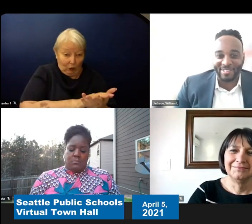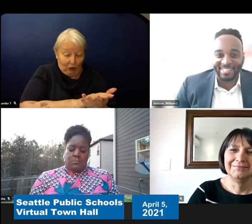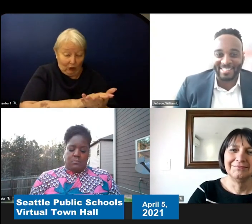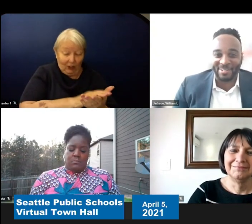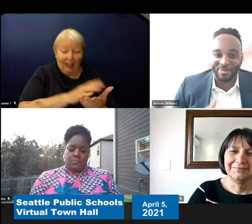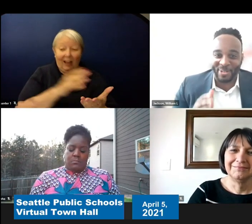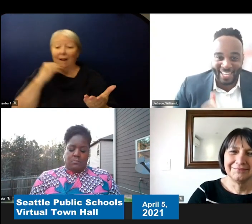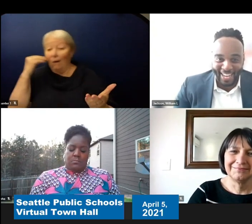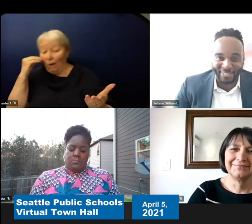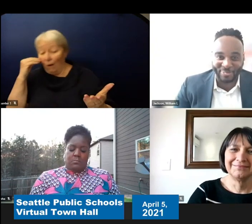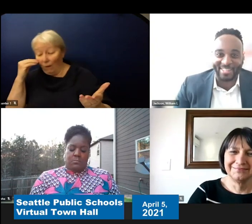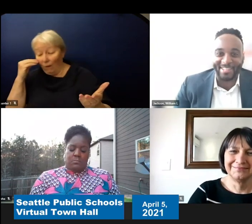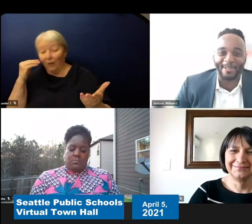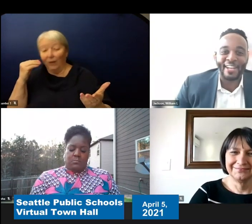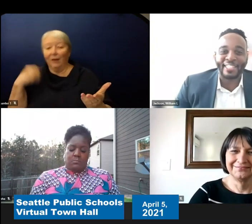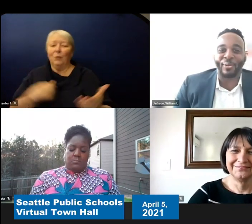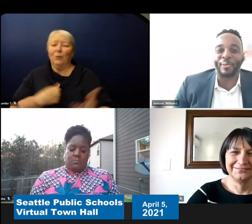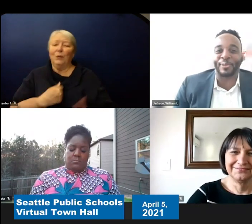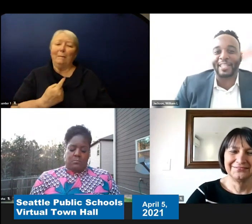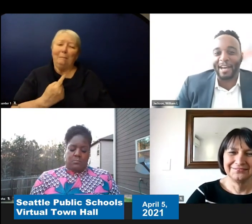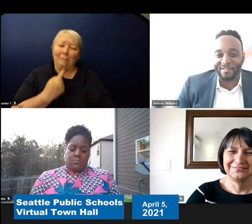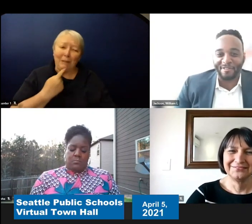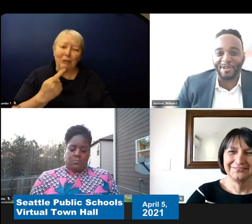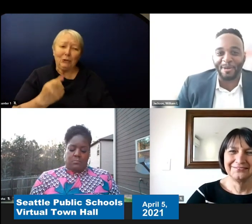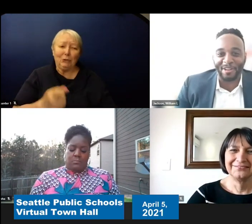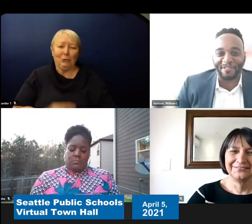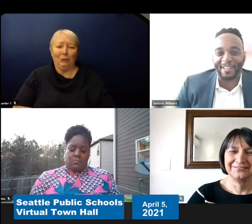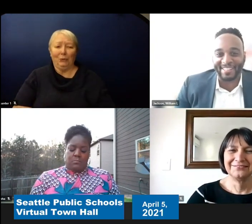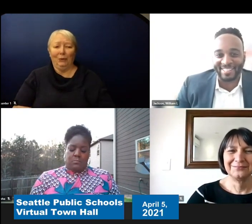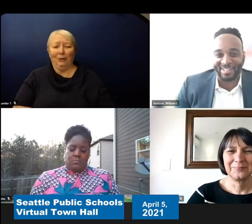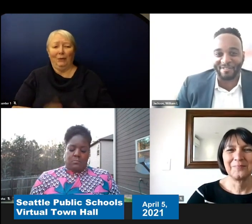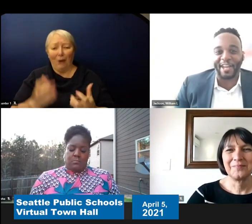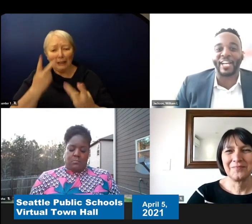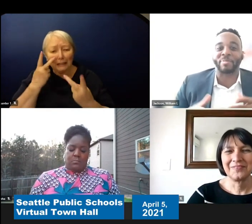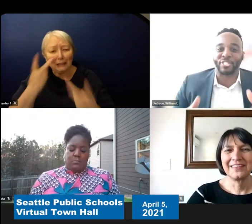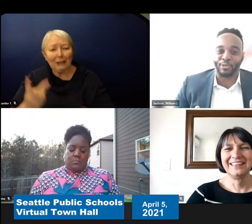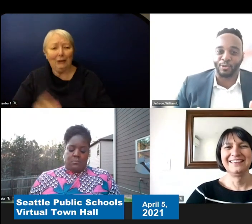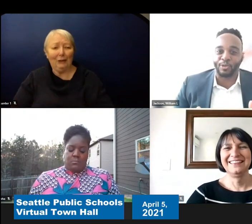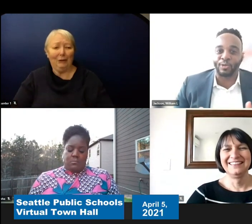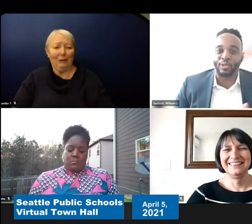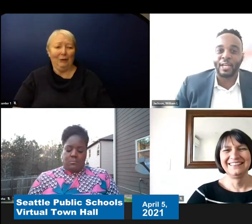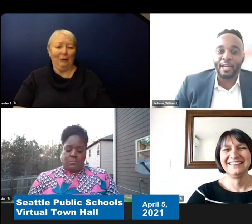We want to connect with you. So I would love for you all to fill out the survey and come to school in-person.